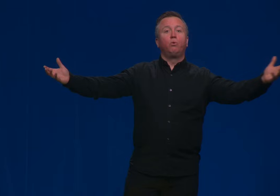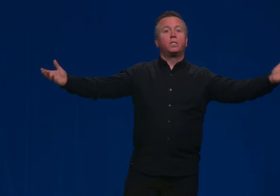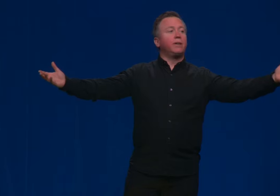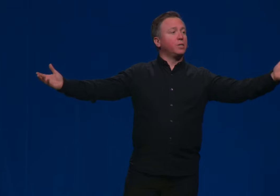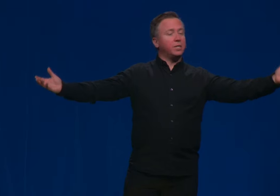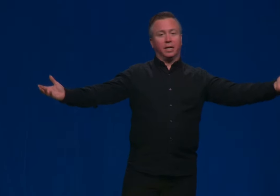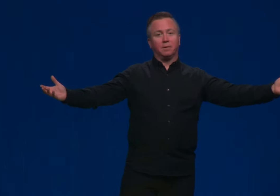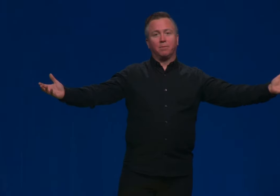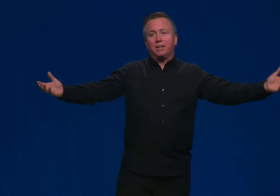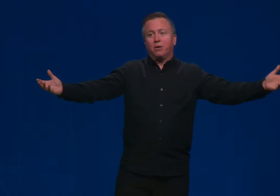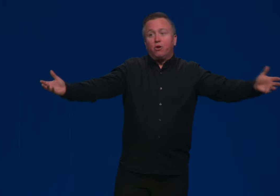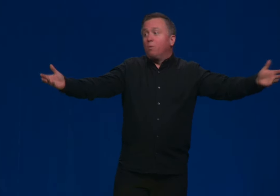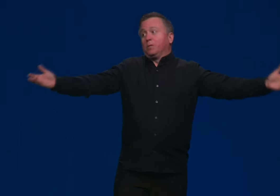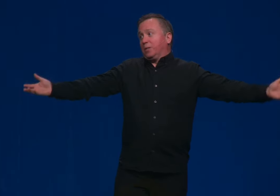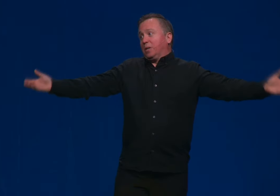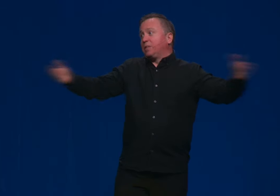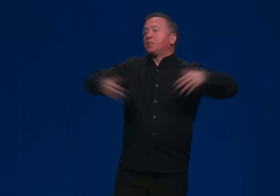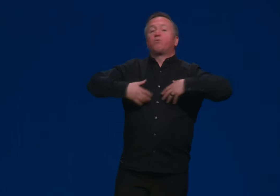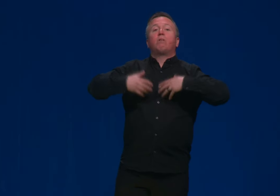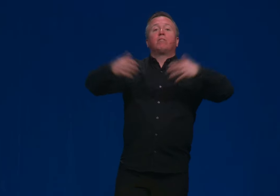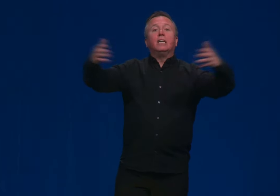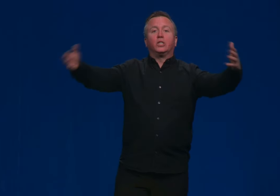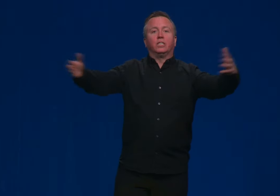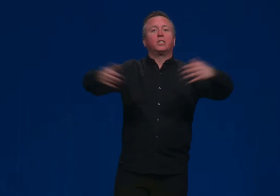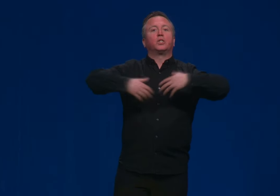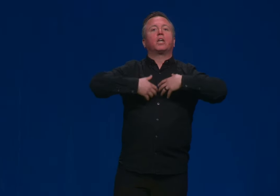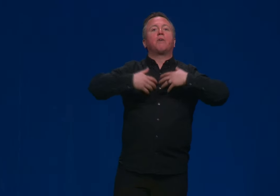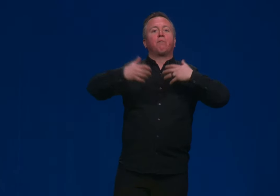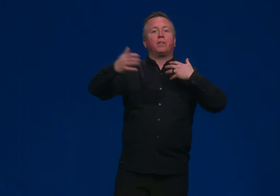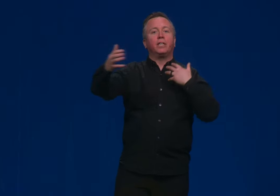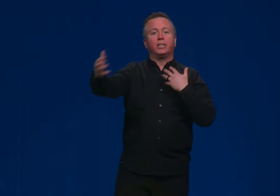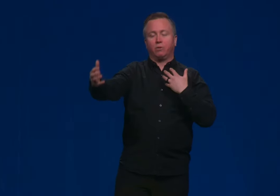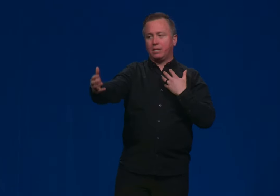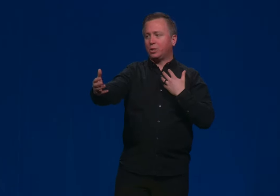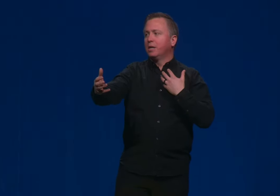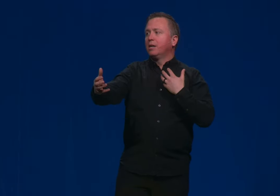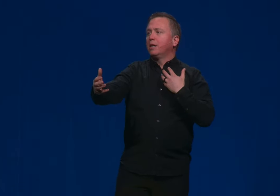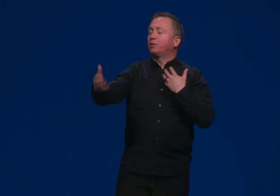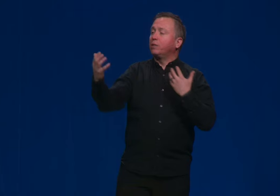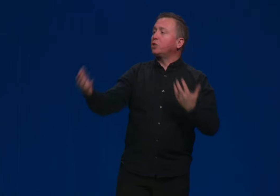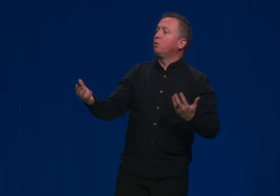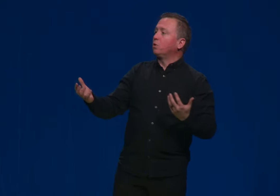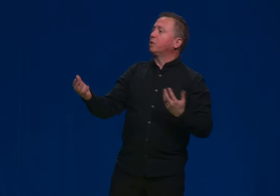Who is there to see it, right? No one was there to say, well, this is revelation, this is God revealing it to us. A tradition holds.